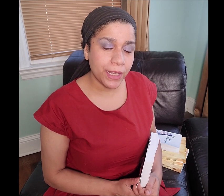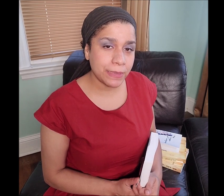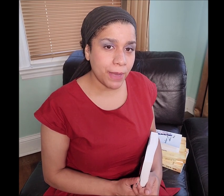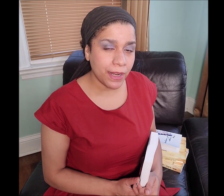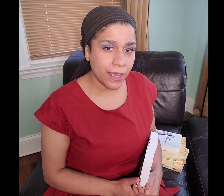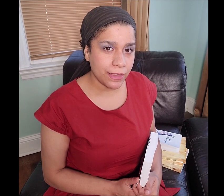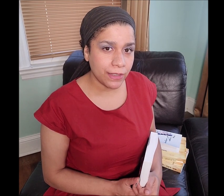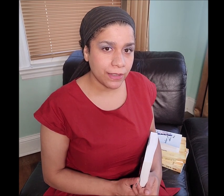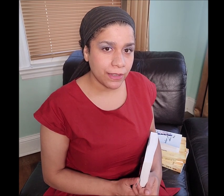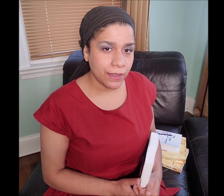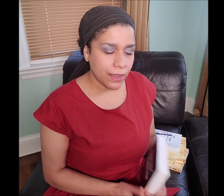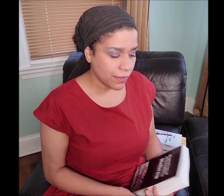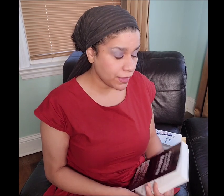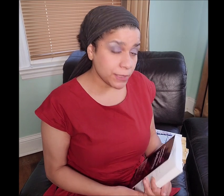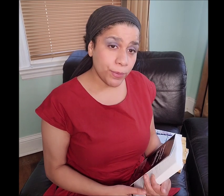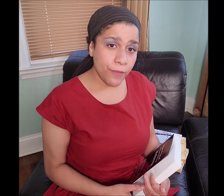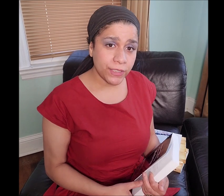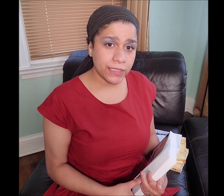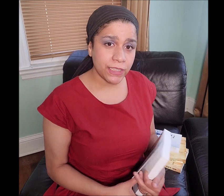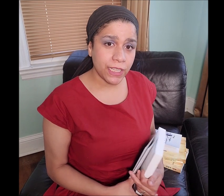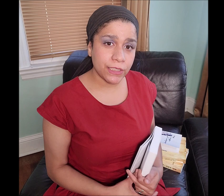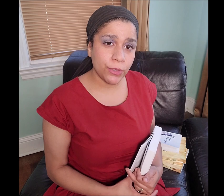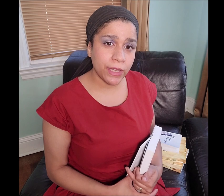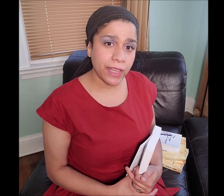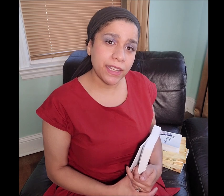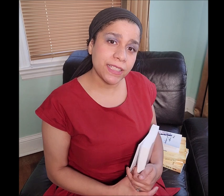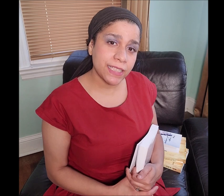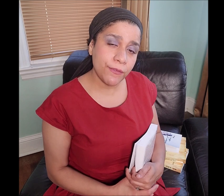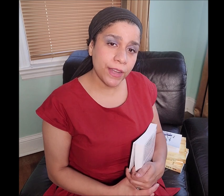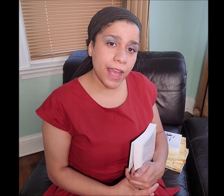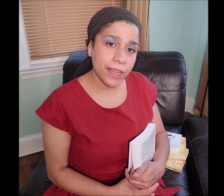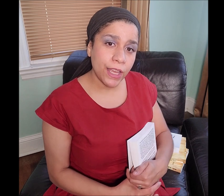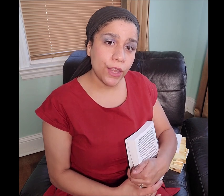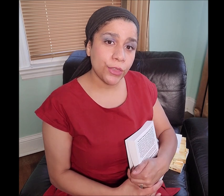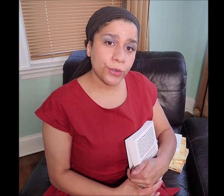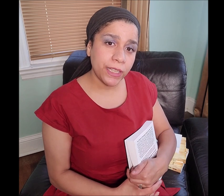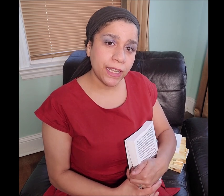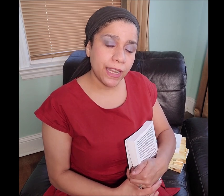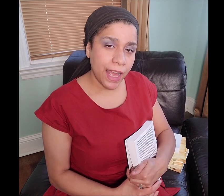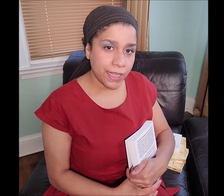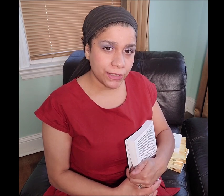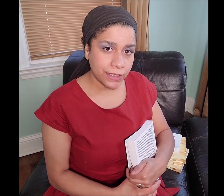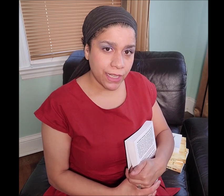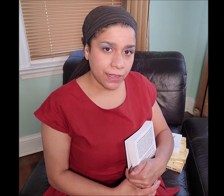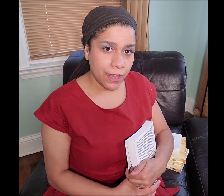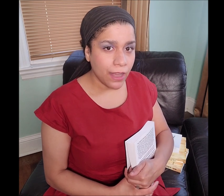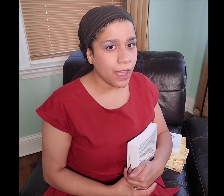known as Manakahthey 𐤌𐤍𐤇𐤕𐤉. This prophecy is located in Zephaniah 3 9-10.